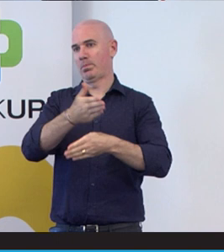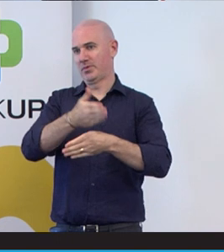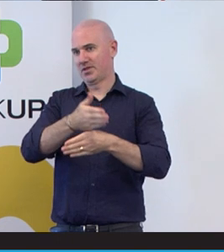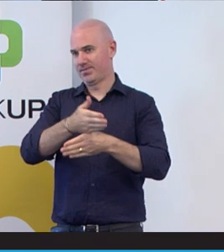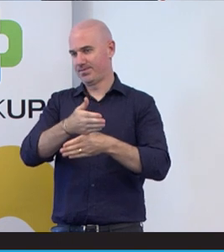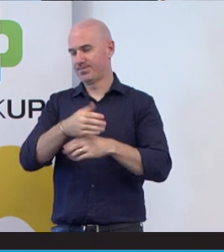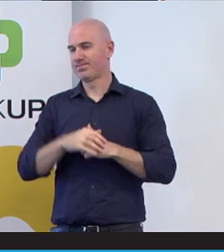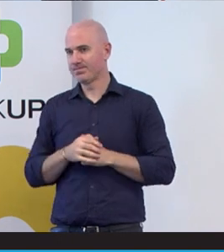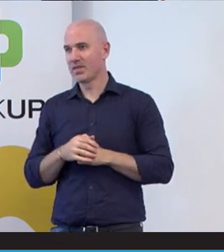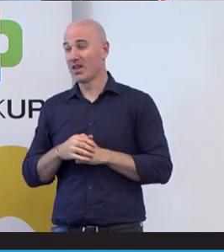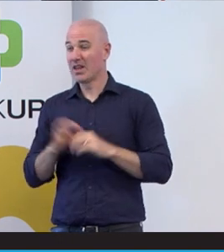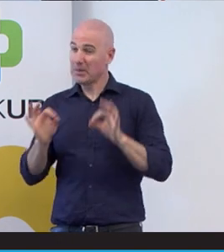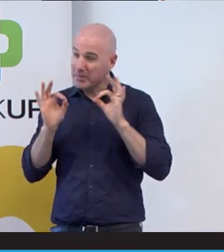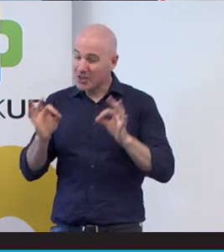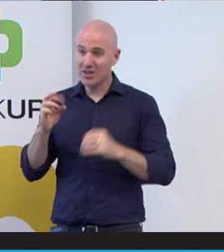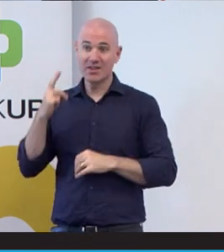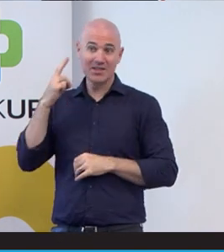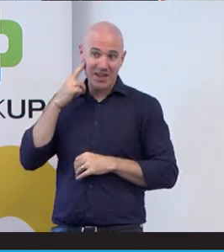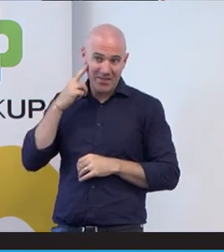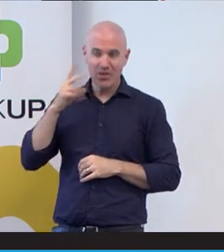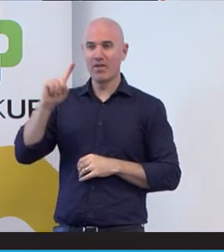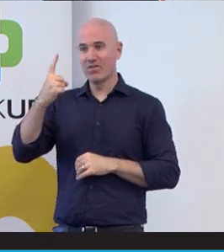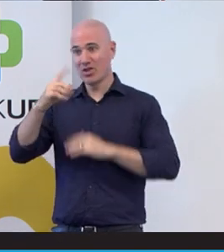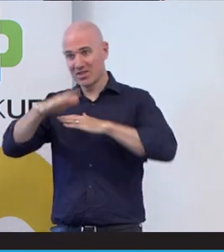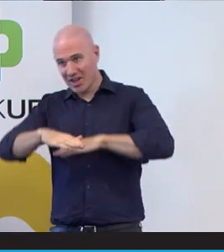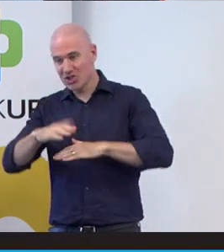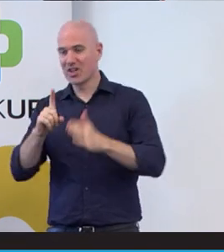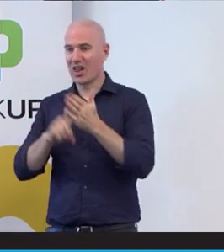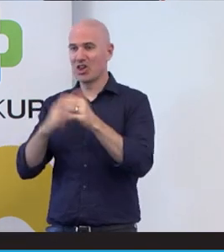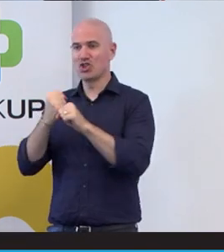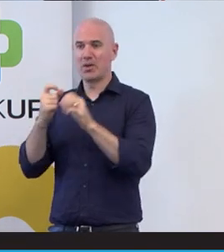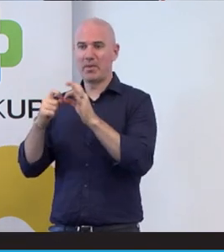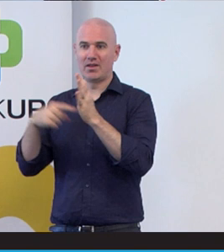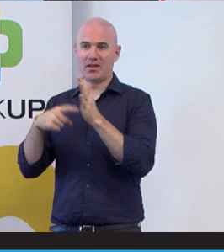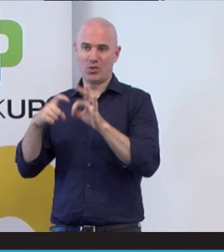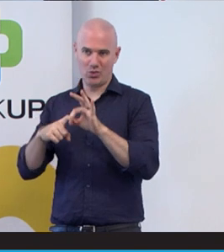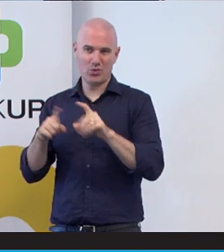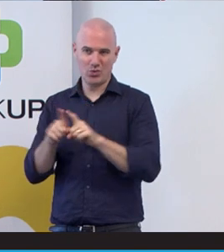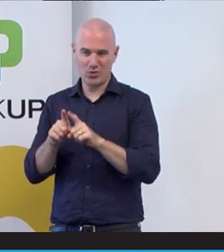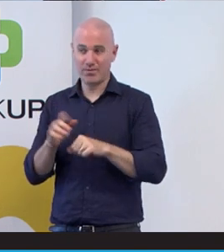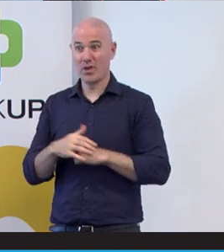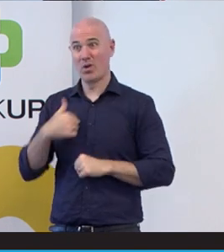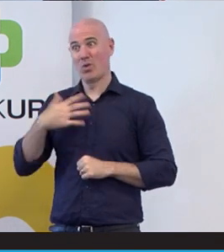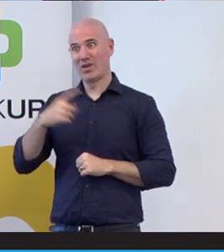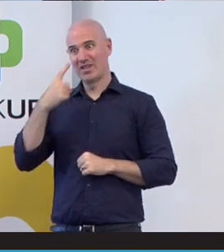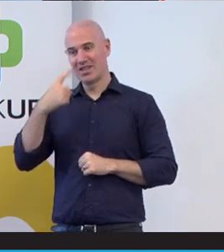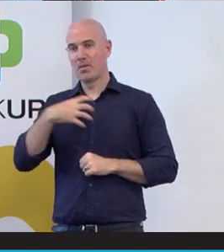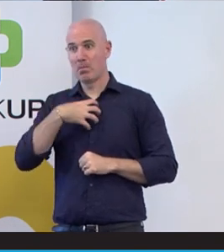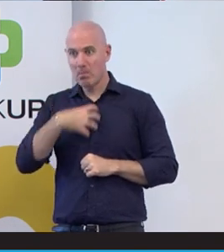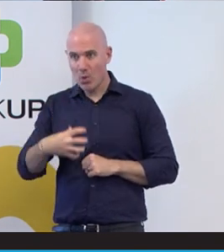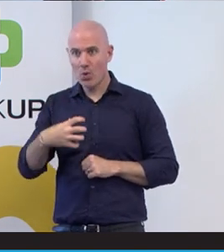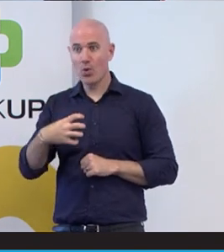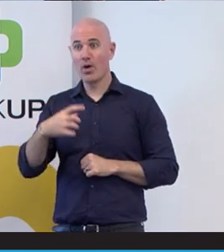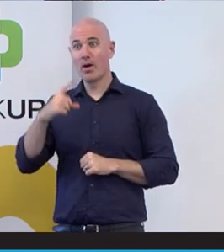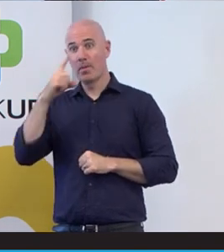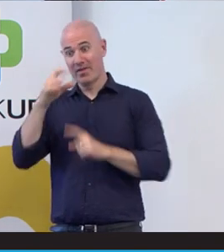particularly deaf First Nation LGBTQ. We want to see more people with disability run a business.